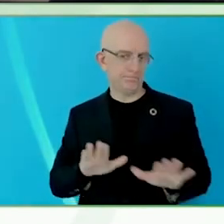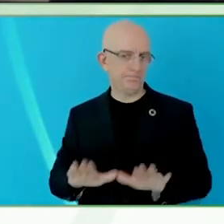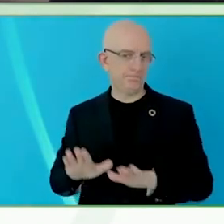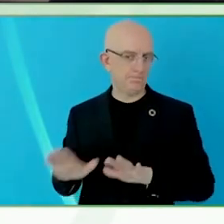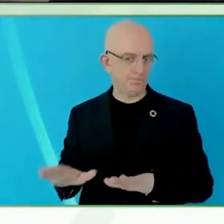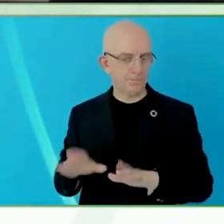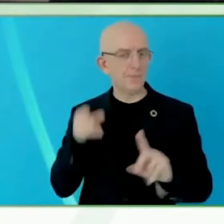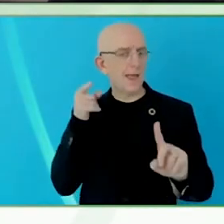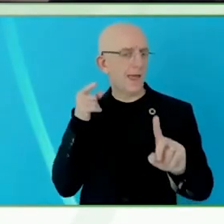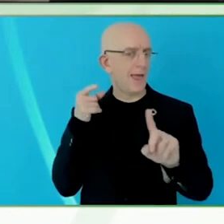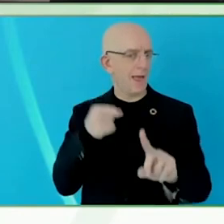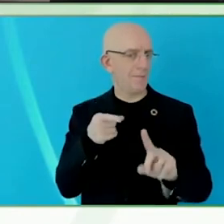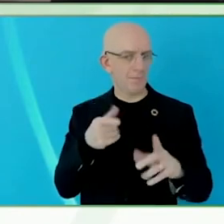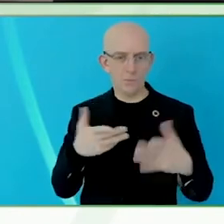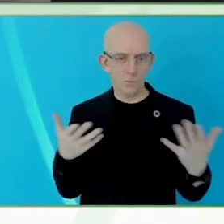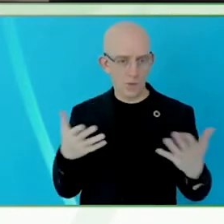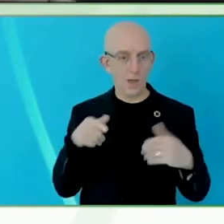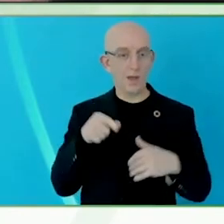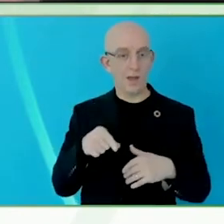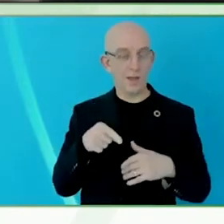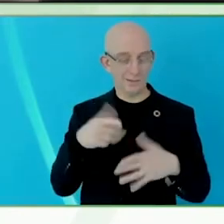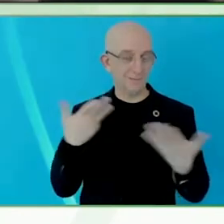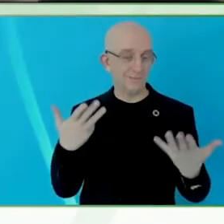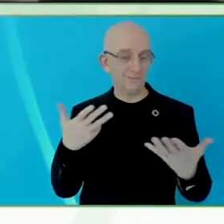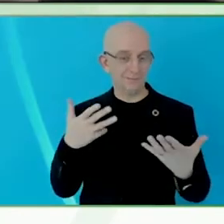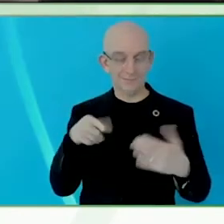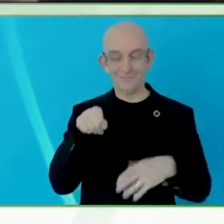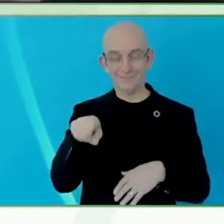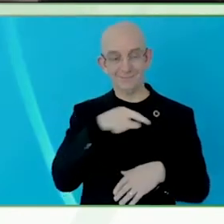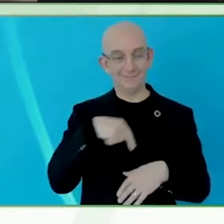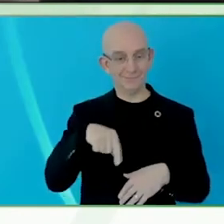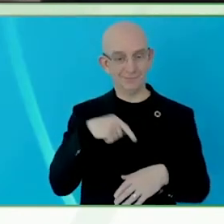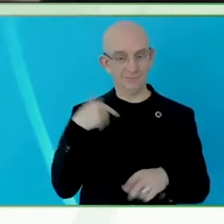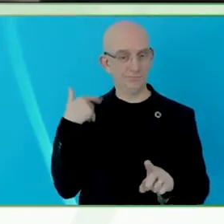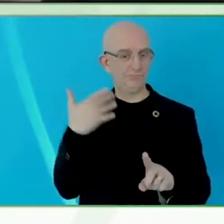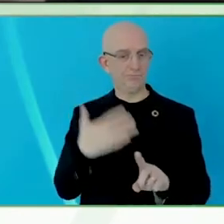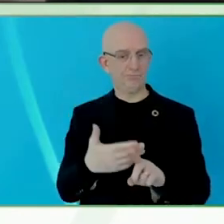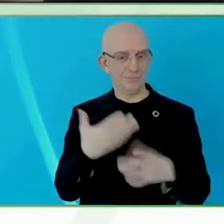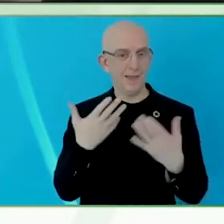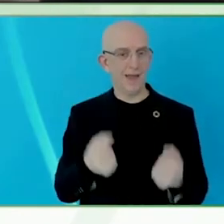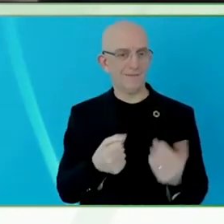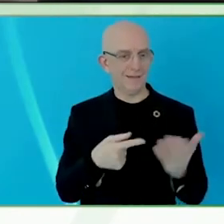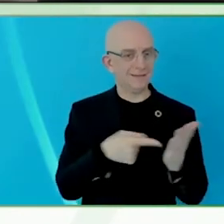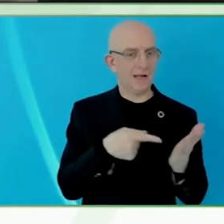developed to use sonification multisensorial, because we are experimenting with